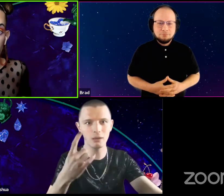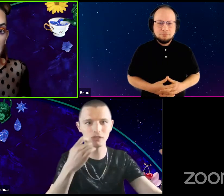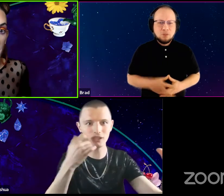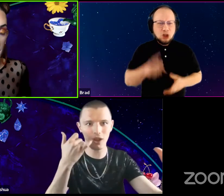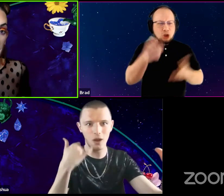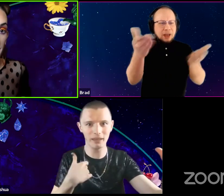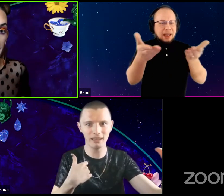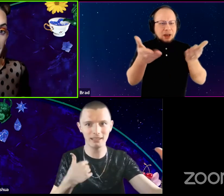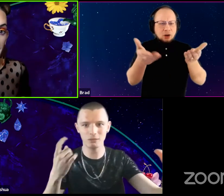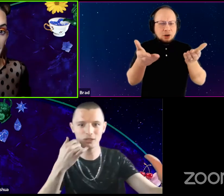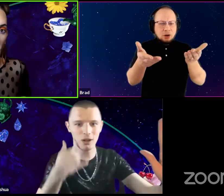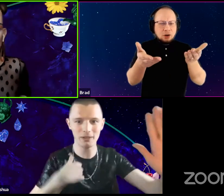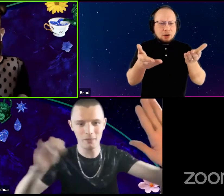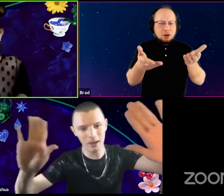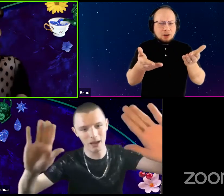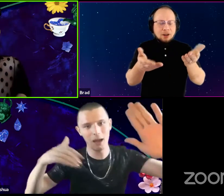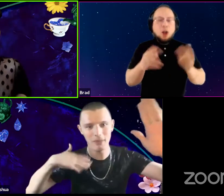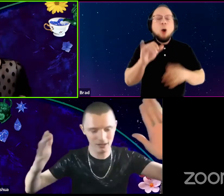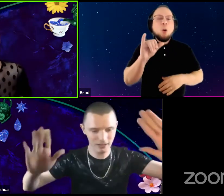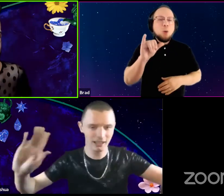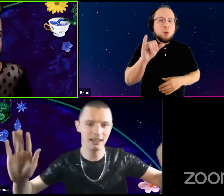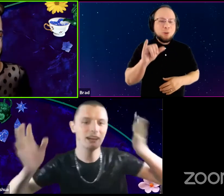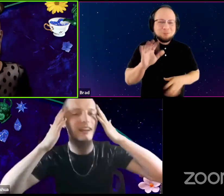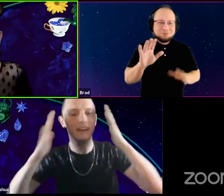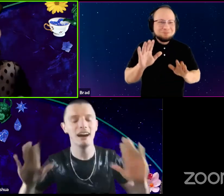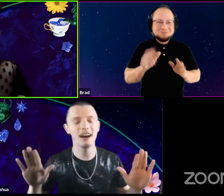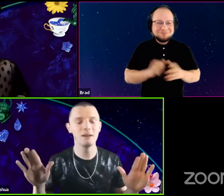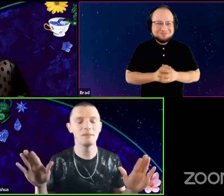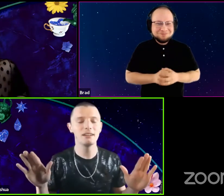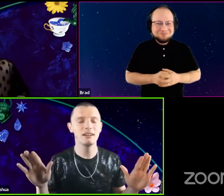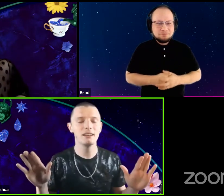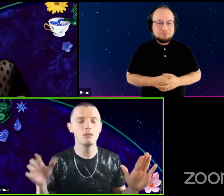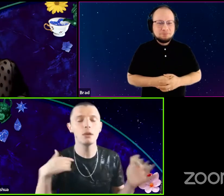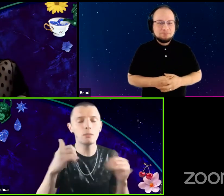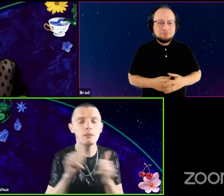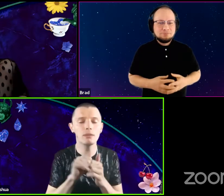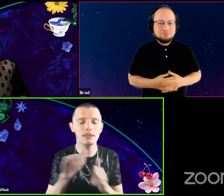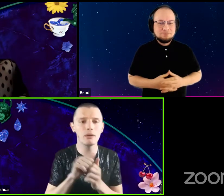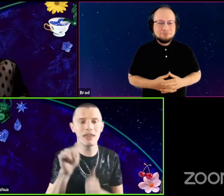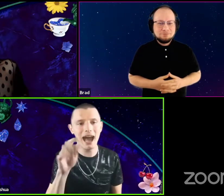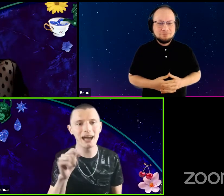Sorry. Someone just called me. Someone's just called me. I'm here. We were playing with that with at, and it's interesting